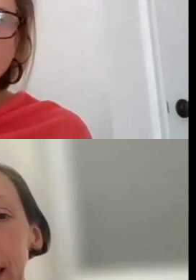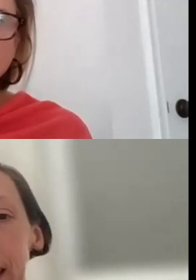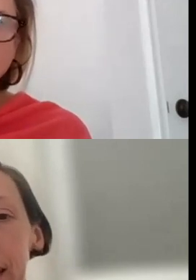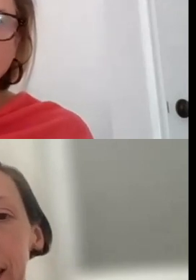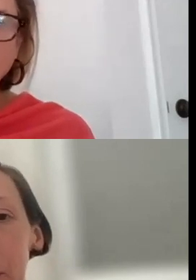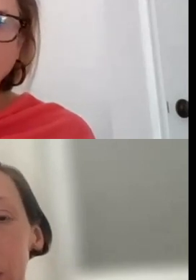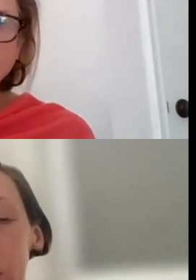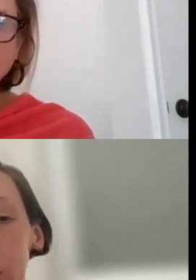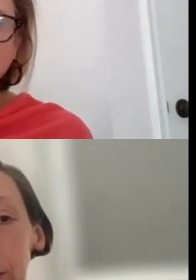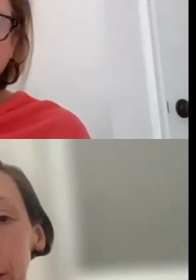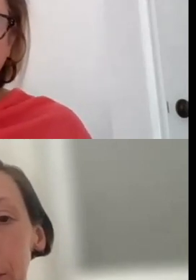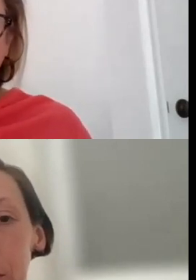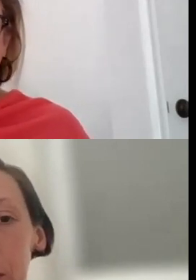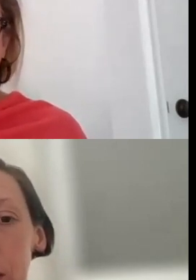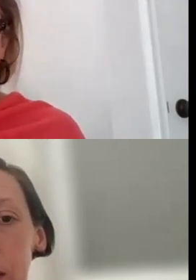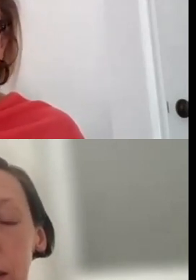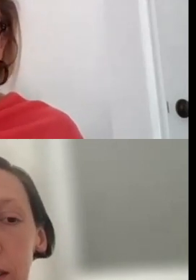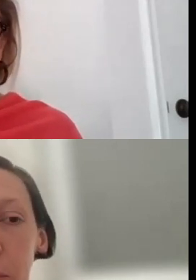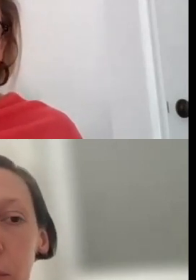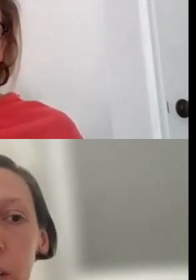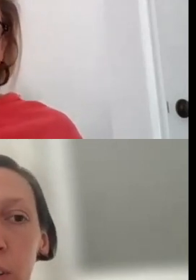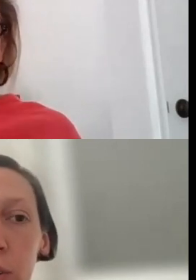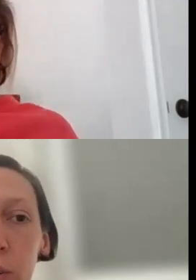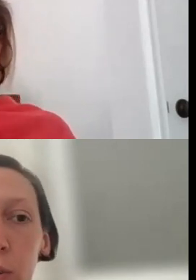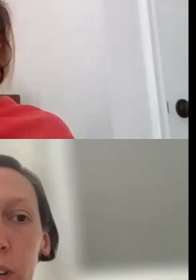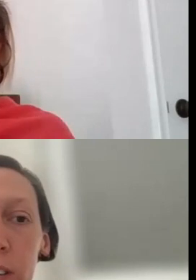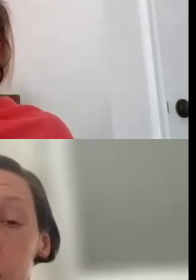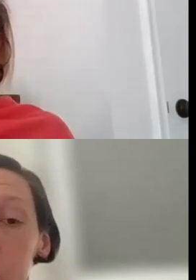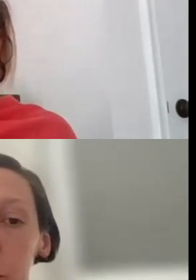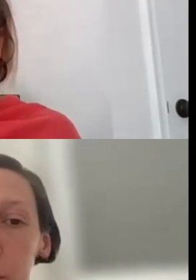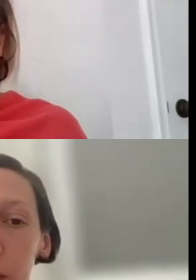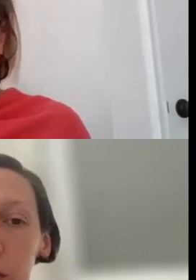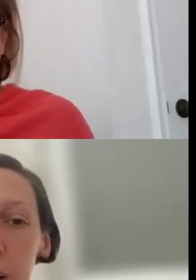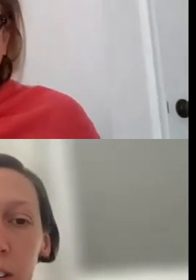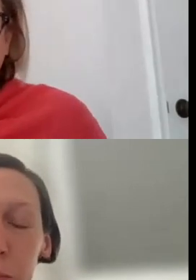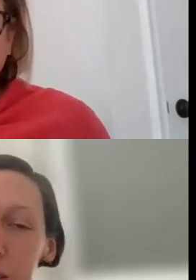AND A LAY PERSON FOR OUR PURPOSES IS SOMEONE WHO IS KNOWLEDGEABLE ABOUT THE ARTS BUT DOES